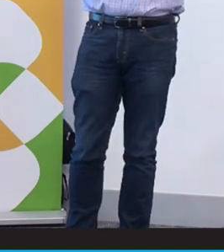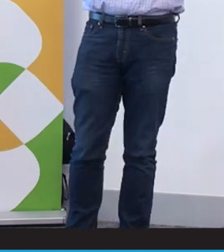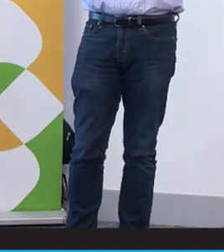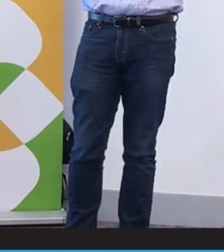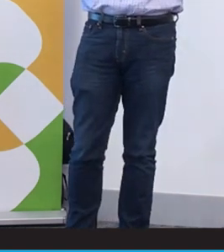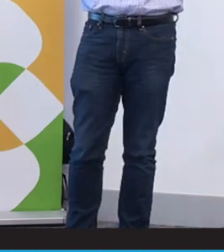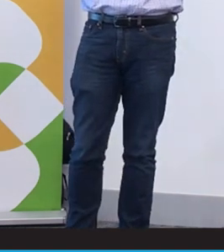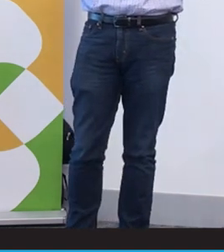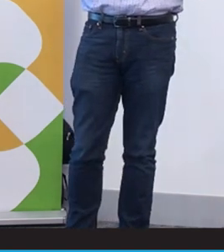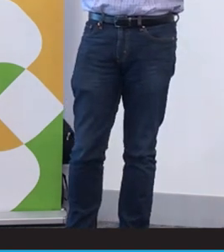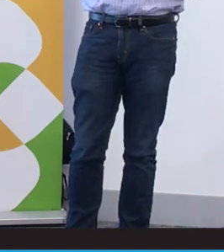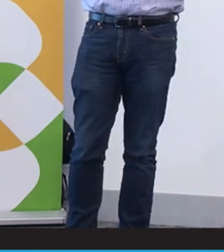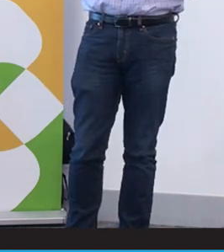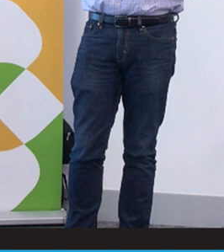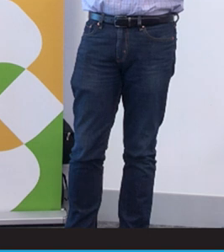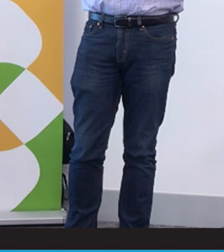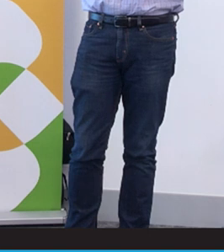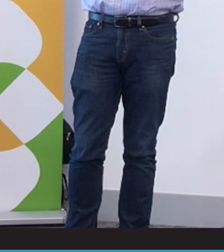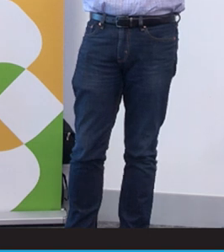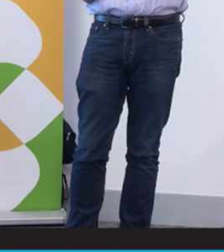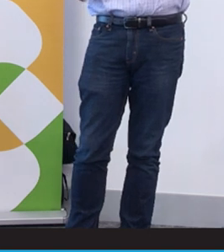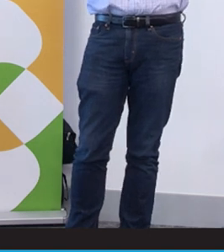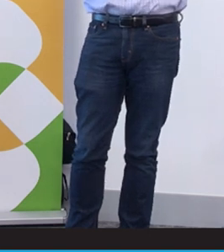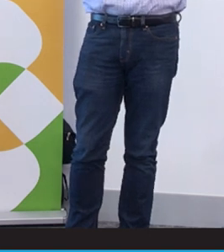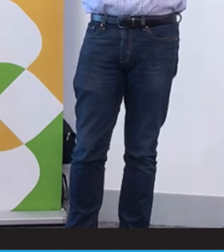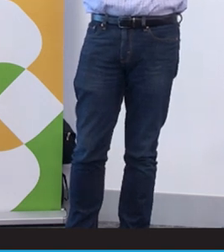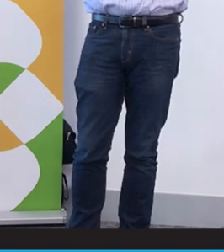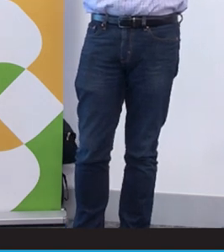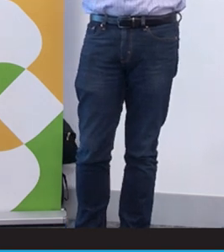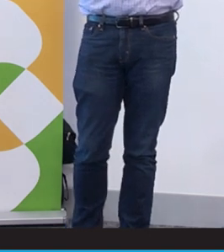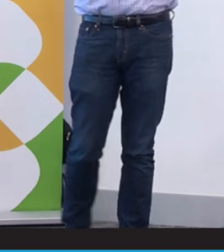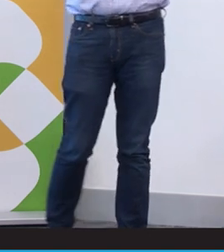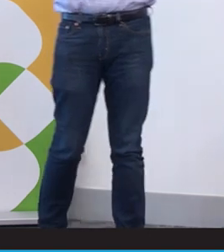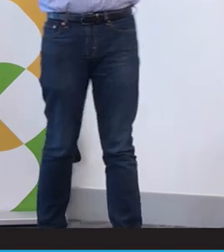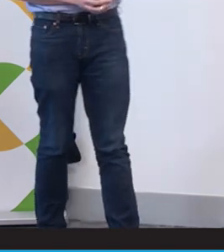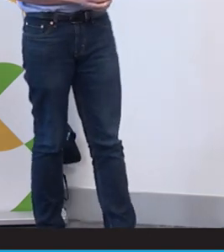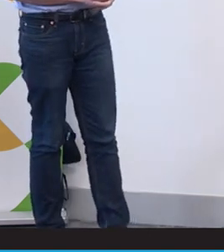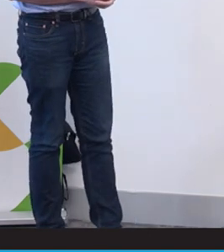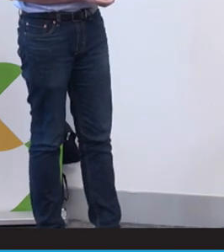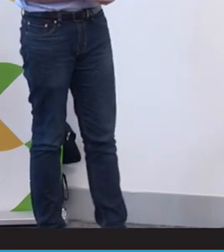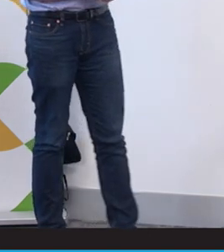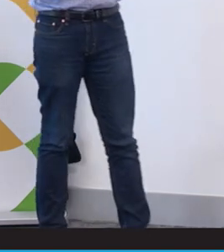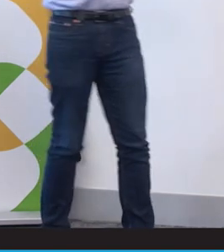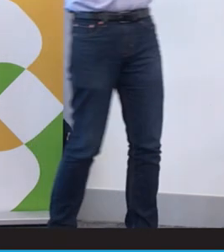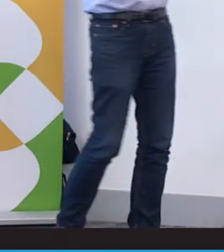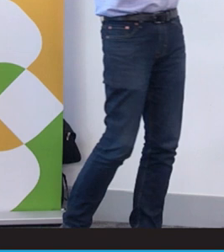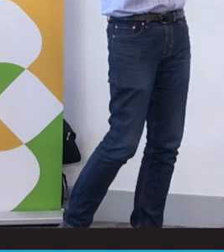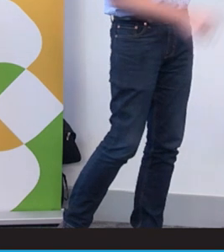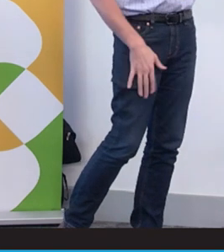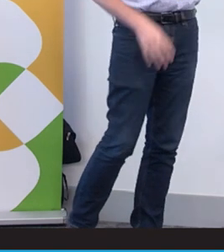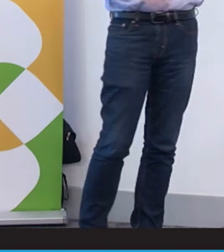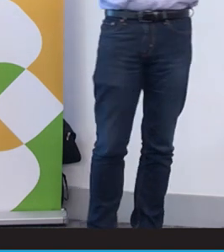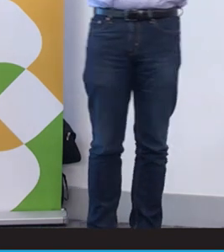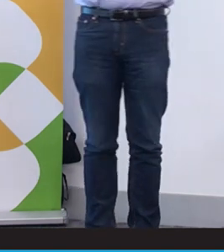So who is disabled, you or me? It's an interesting question to ponder. Sorry if we could just go back